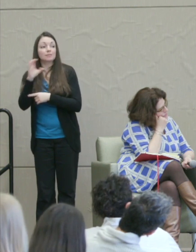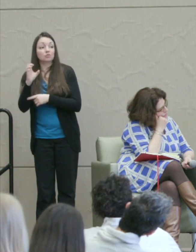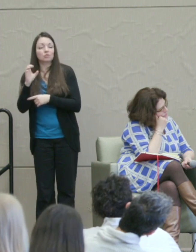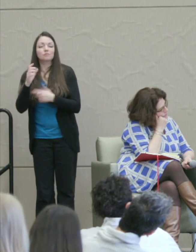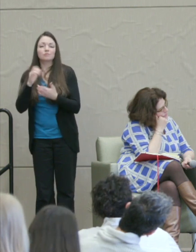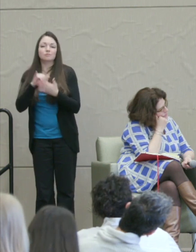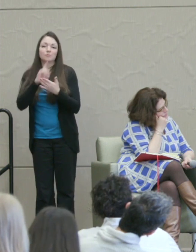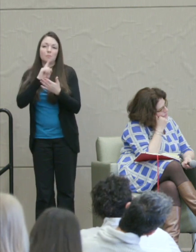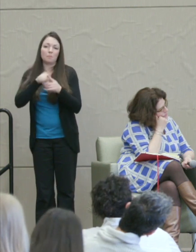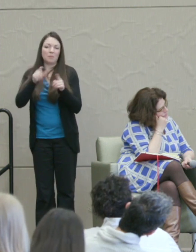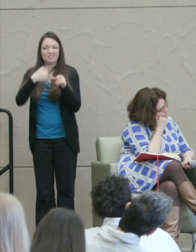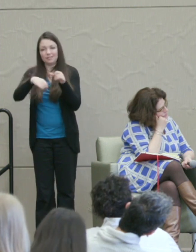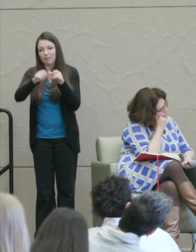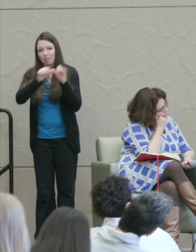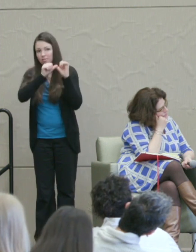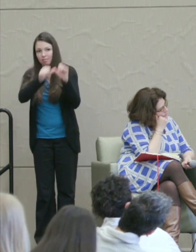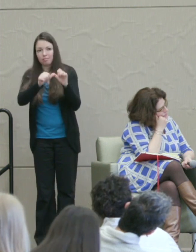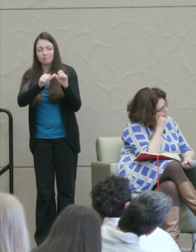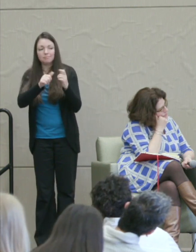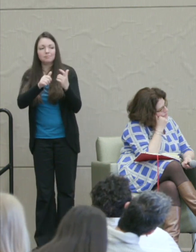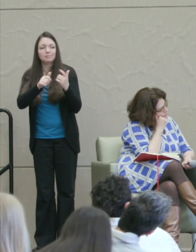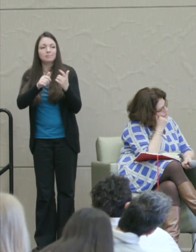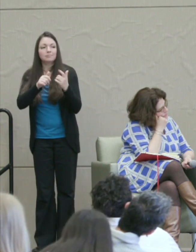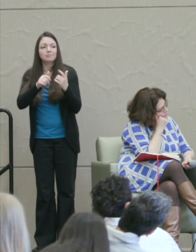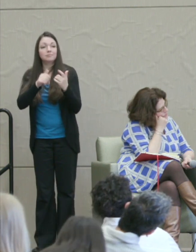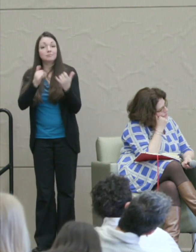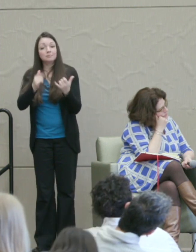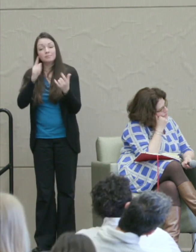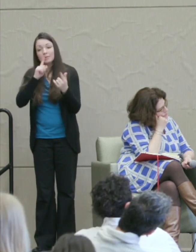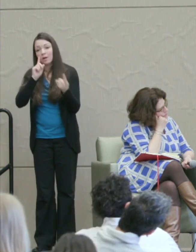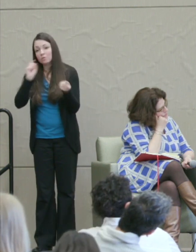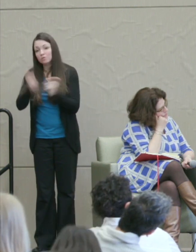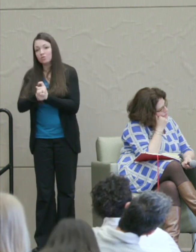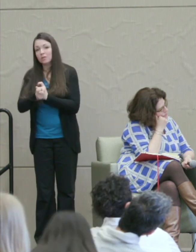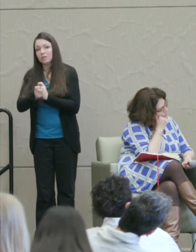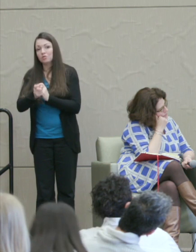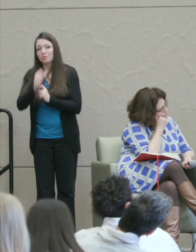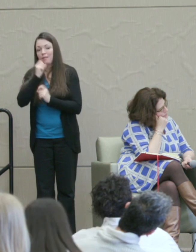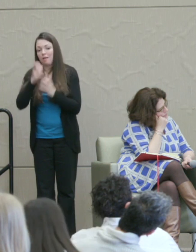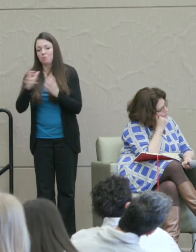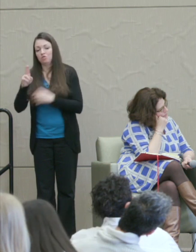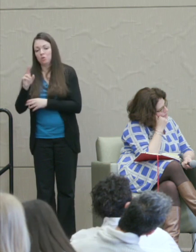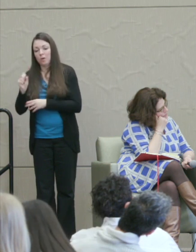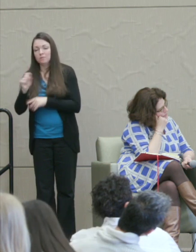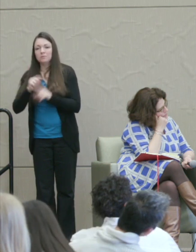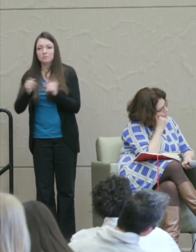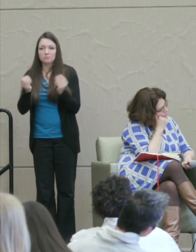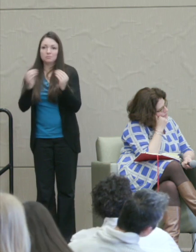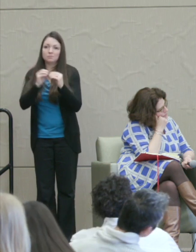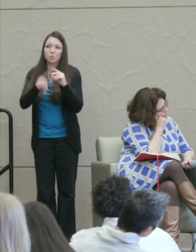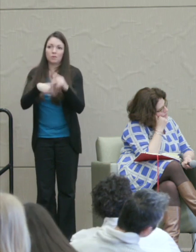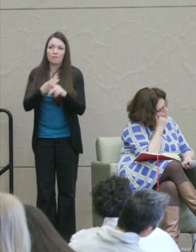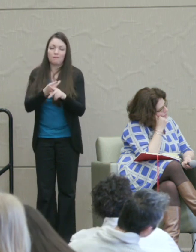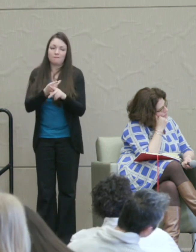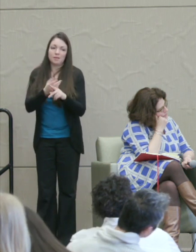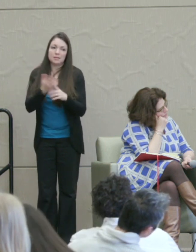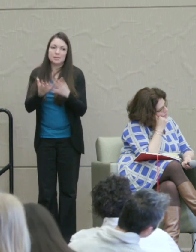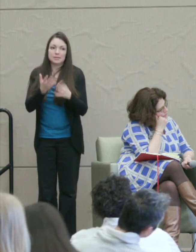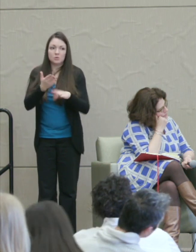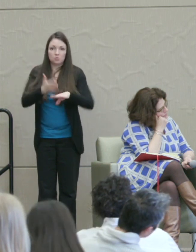And now there's a change but not so much in the US toward a kind of restorative justice.